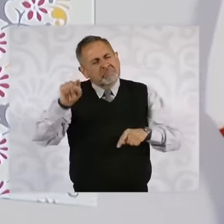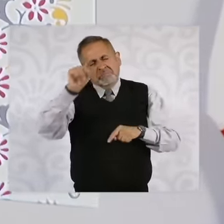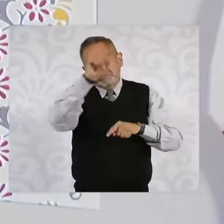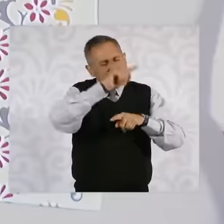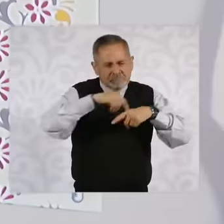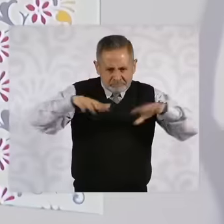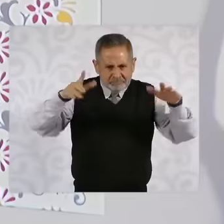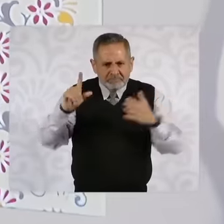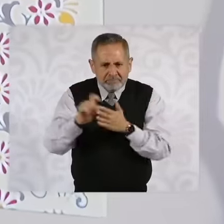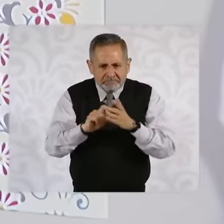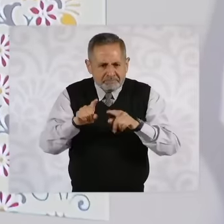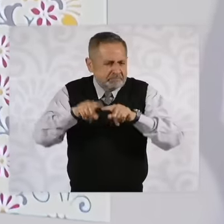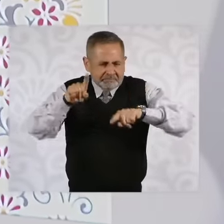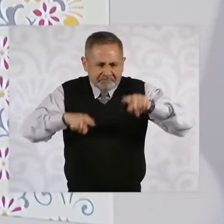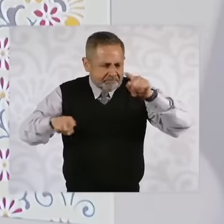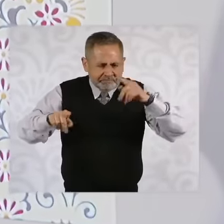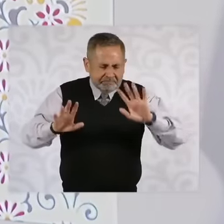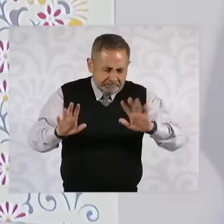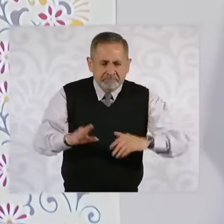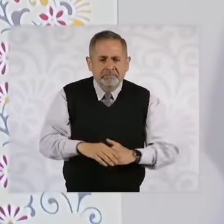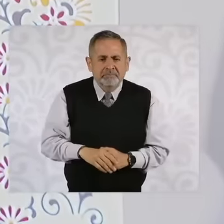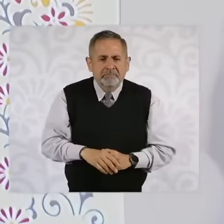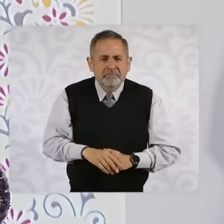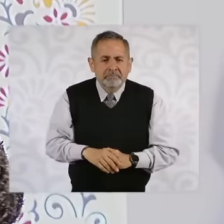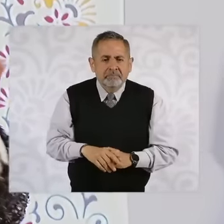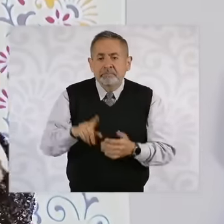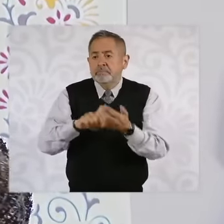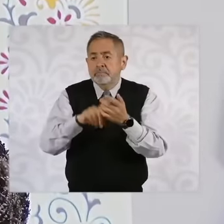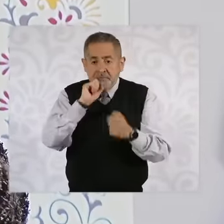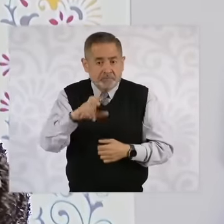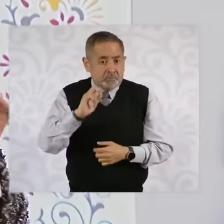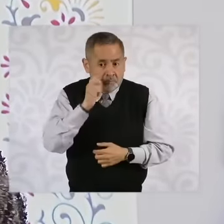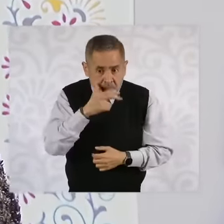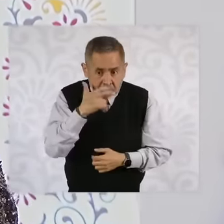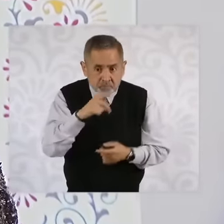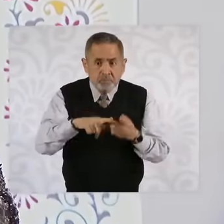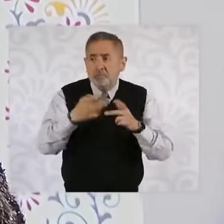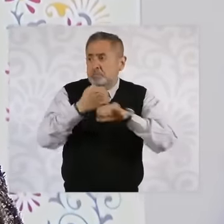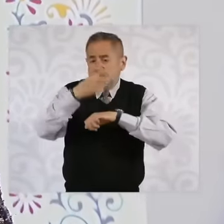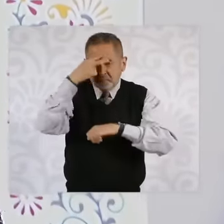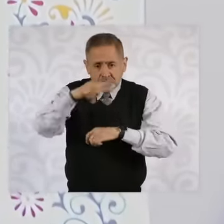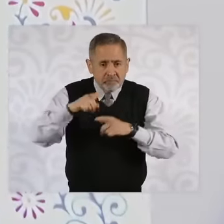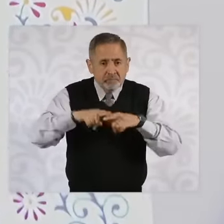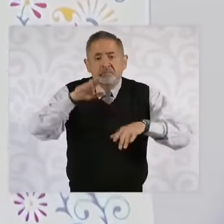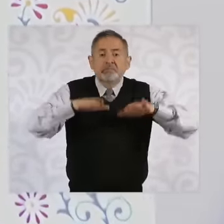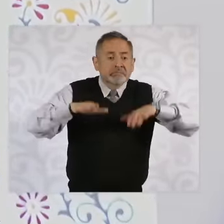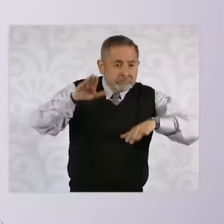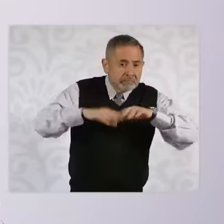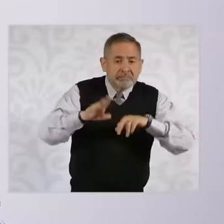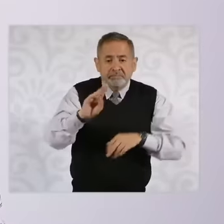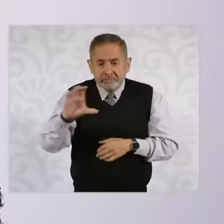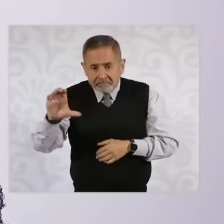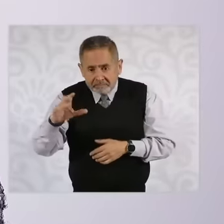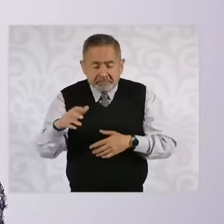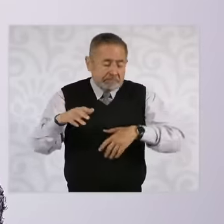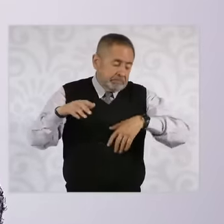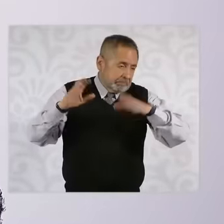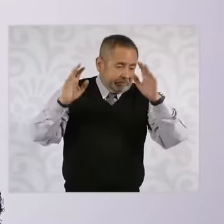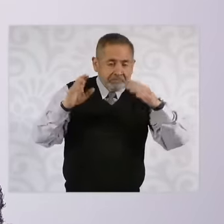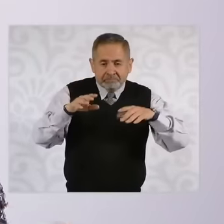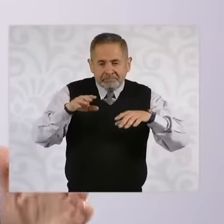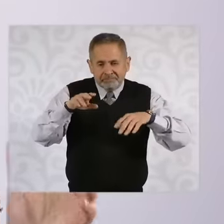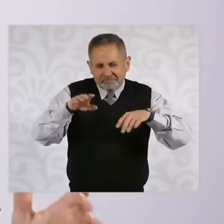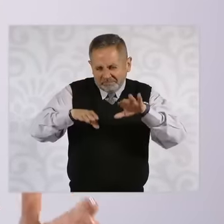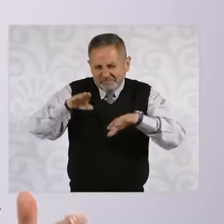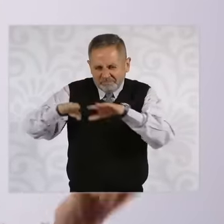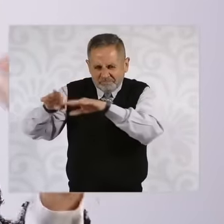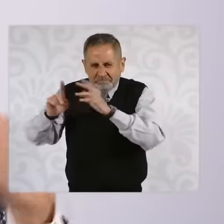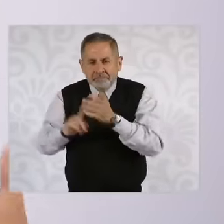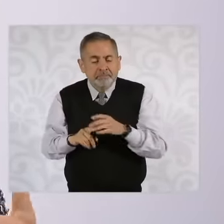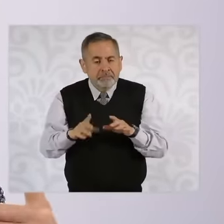month. There is Chihuahua State. of Mexico, sometimes it is Baja California and we are working. The